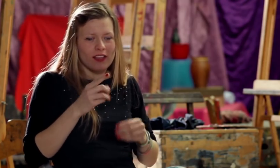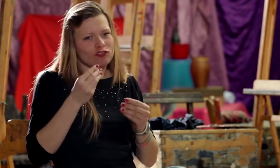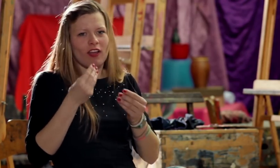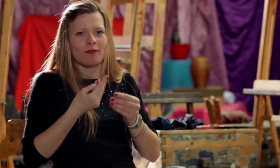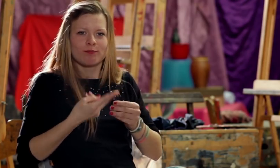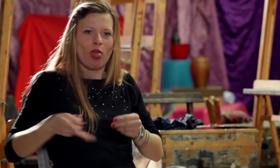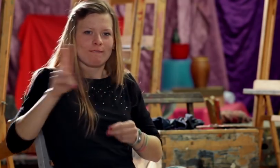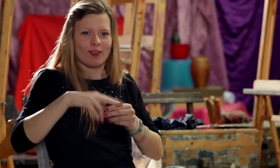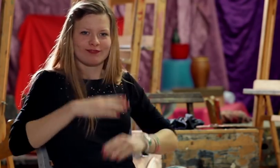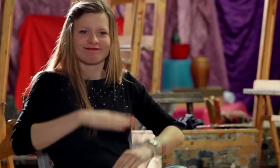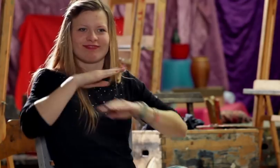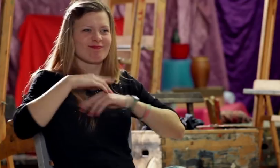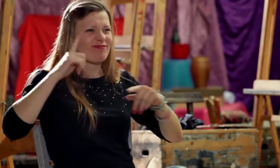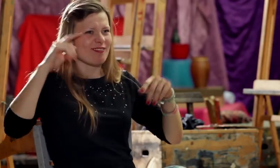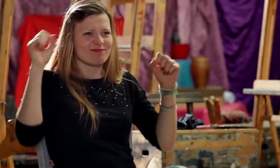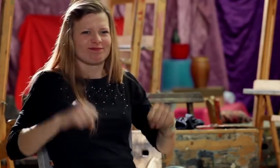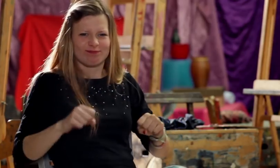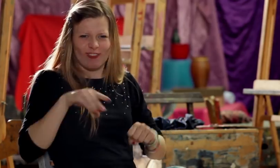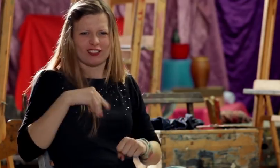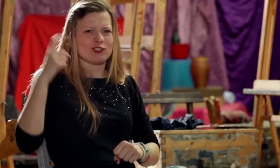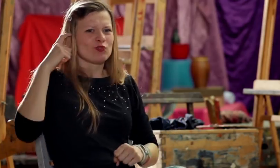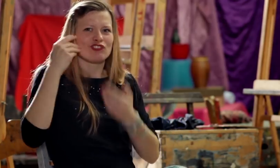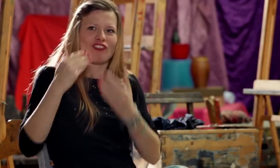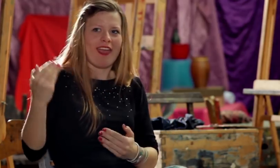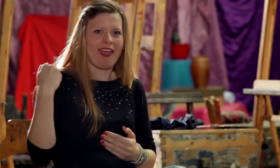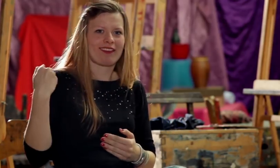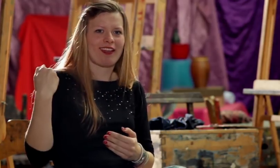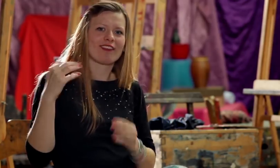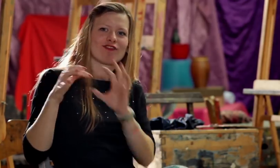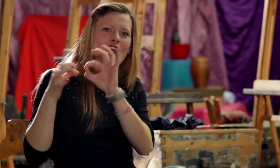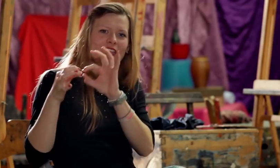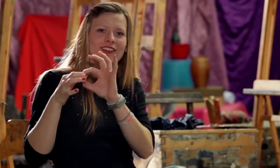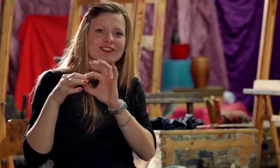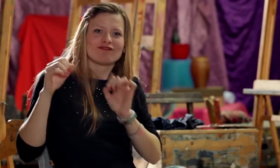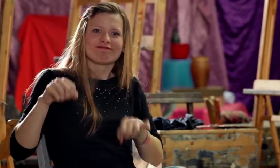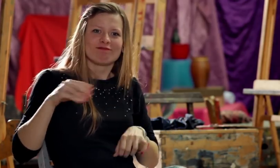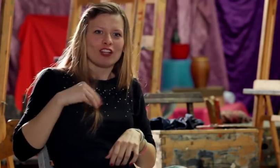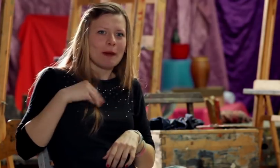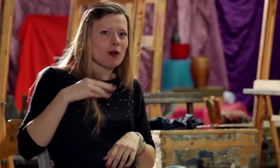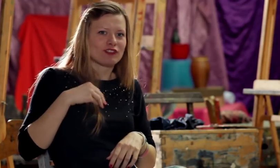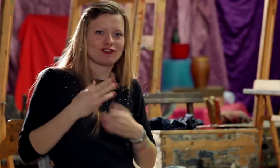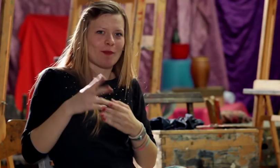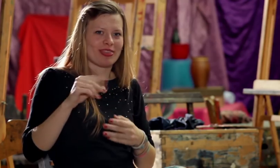which also improved my self-esteem. Knowing my options I was able